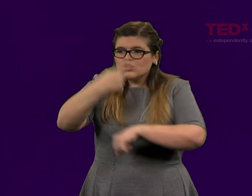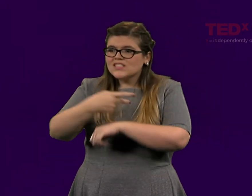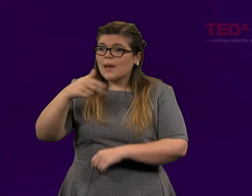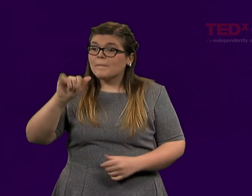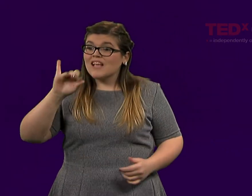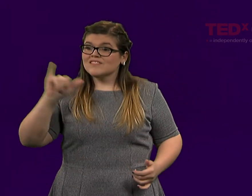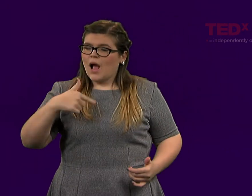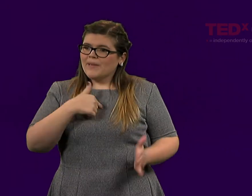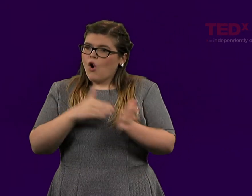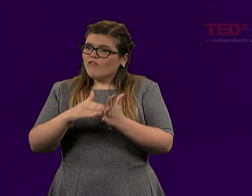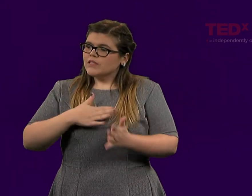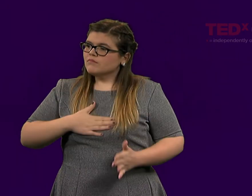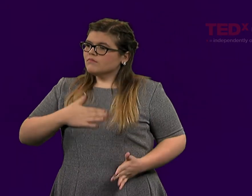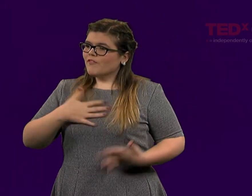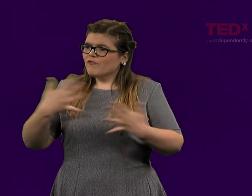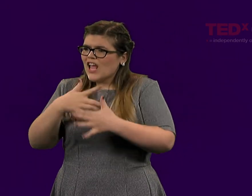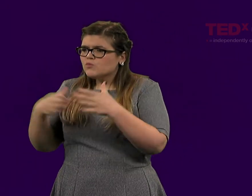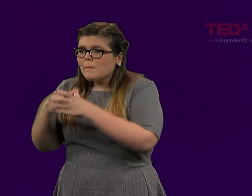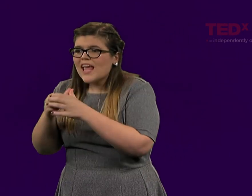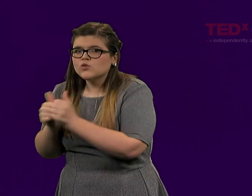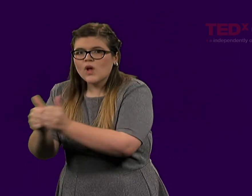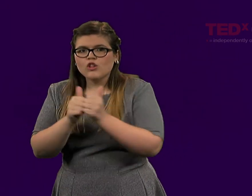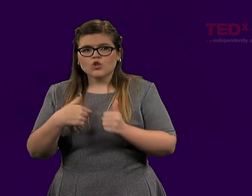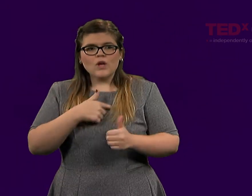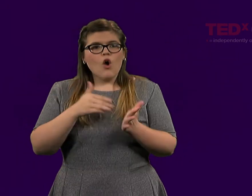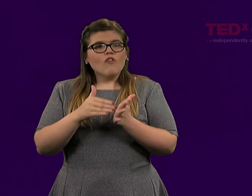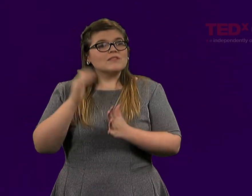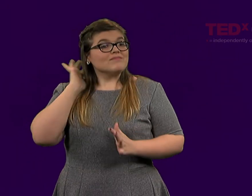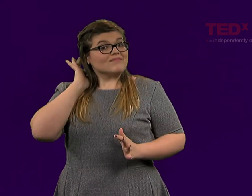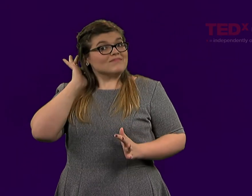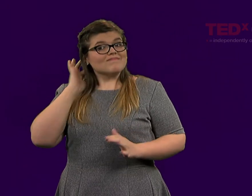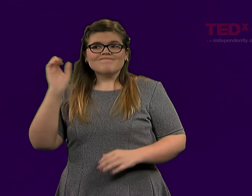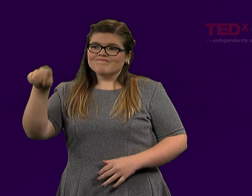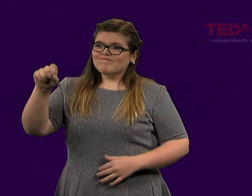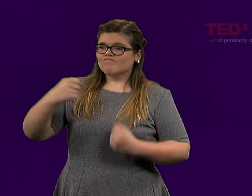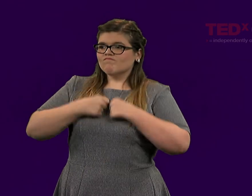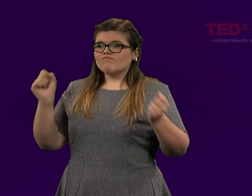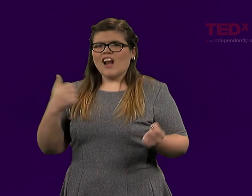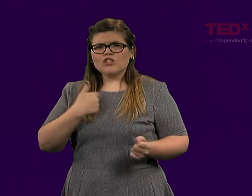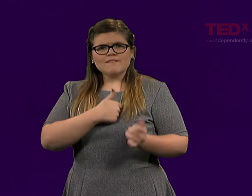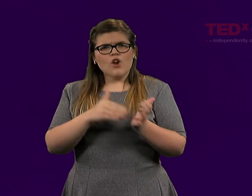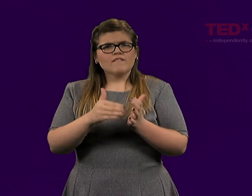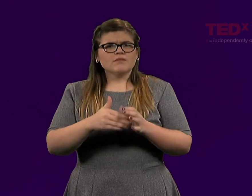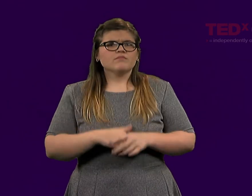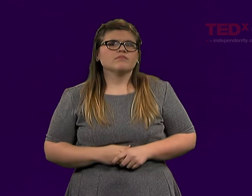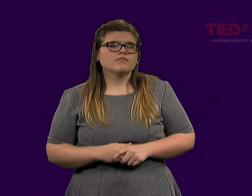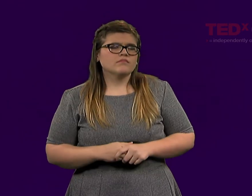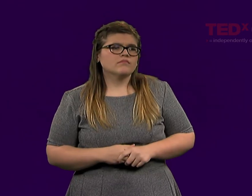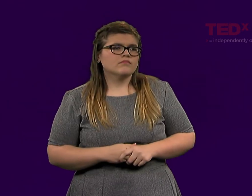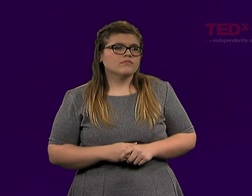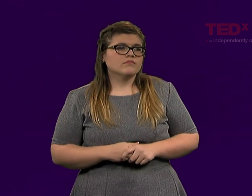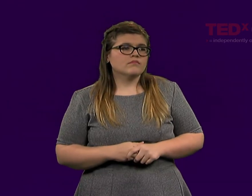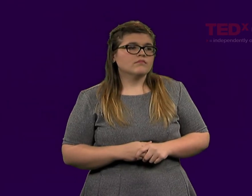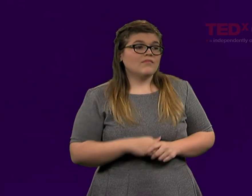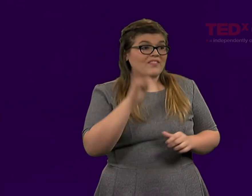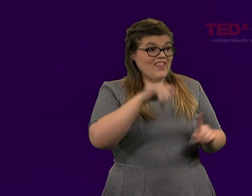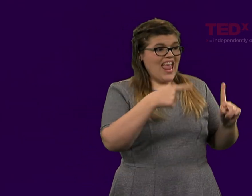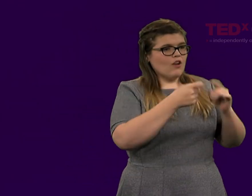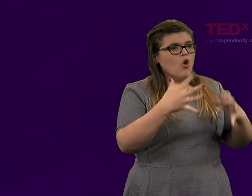And that is something that we are often faced with. We are afraid to out ourselves. We're afraid to gather and get together and talk